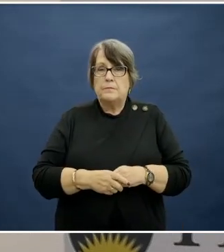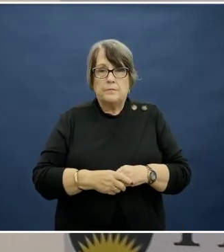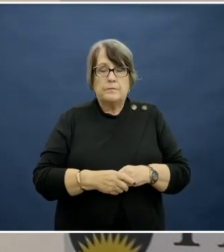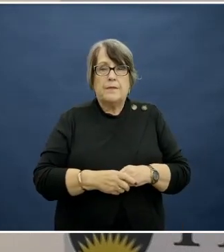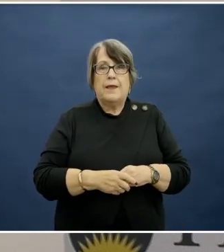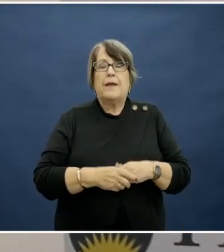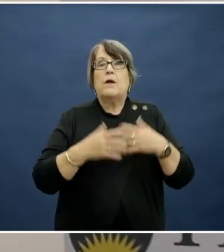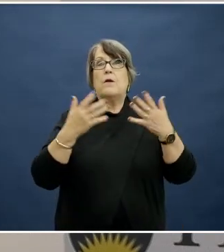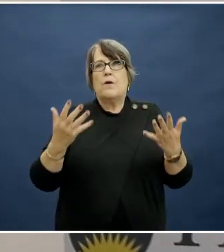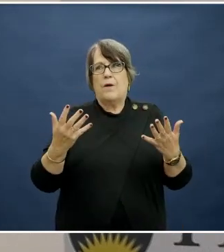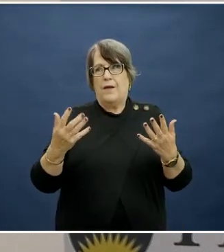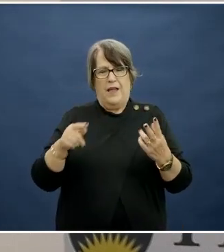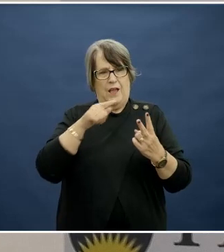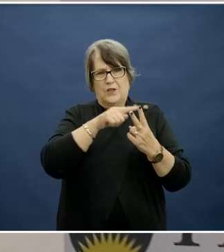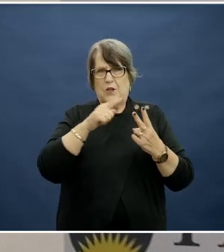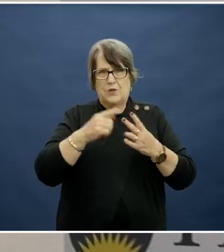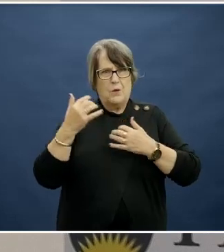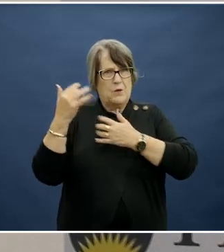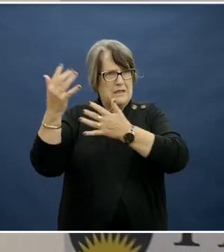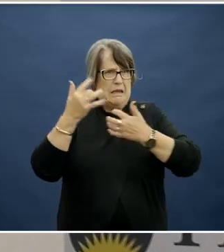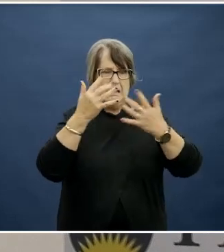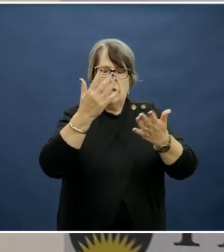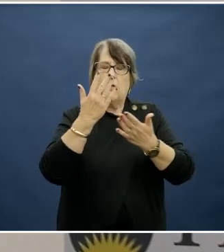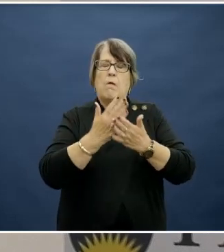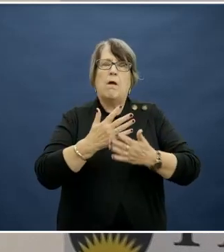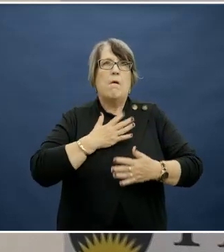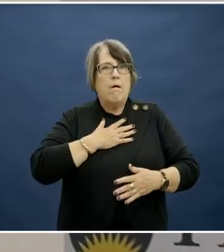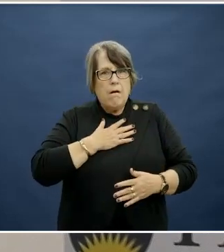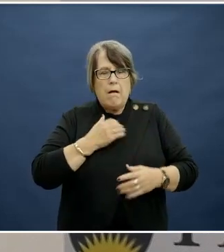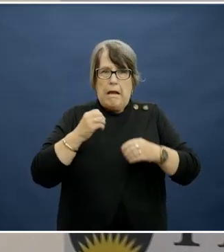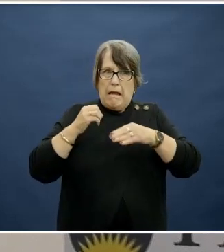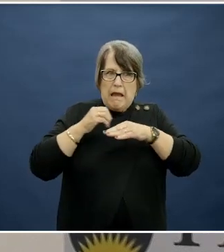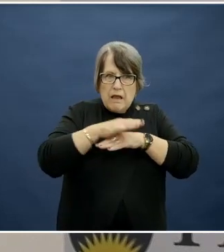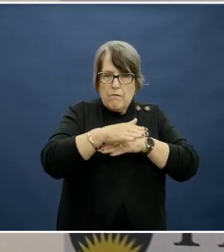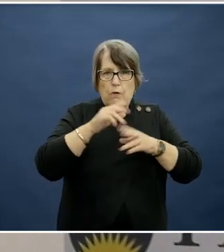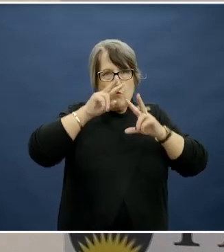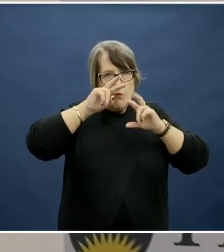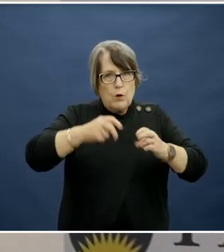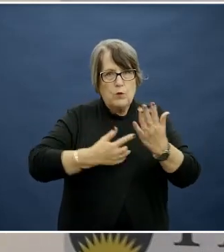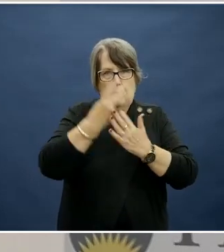So these are two statistics that I am passionate about influencing through the research program that I lead.